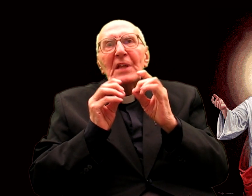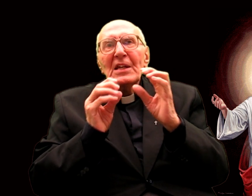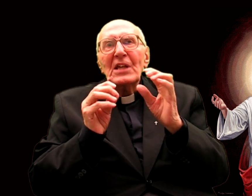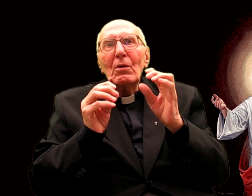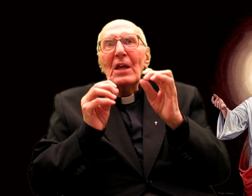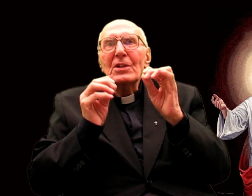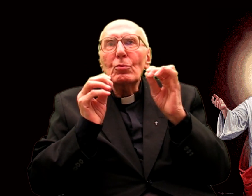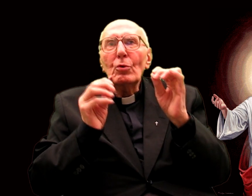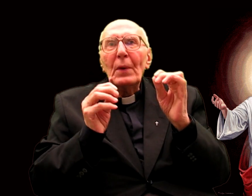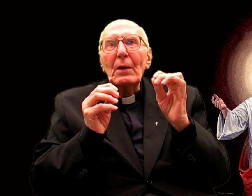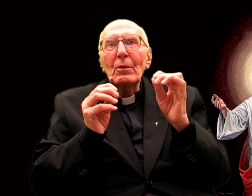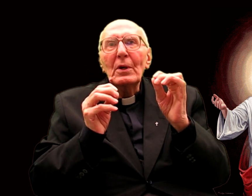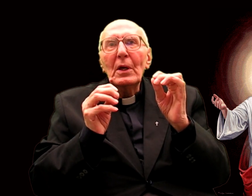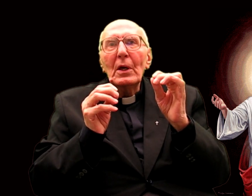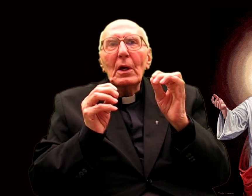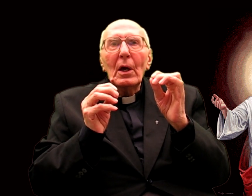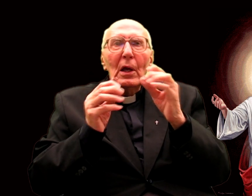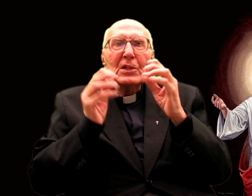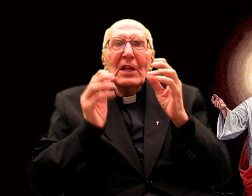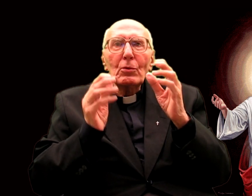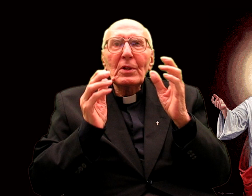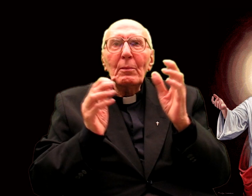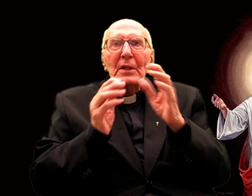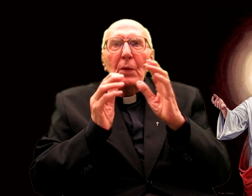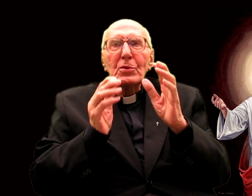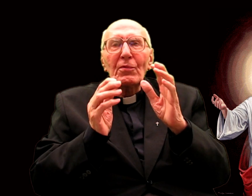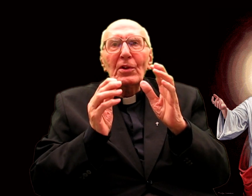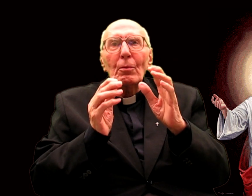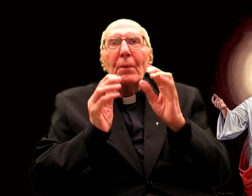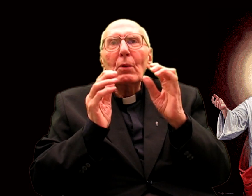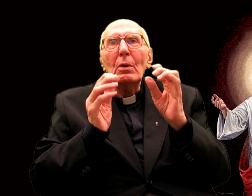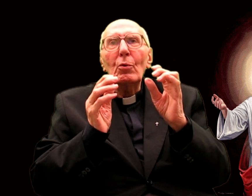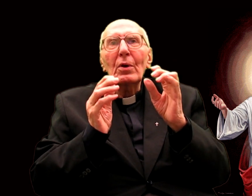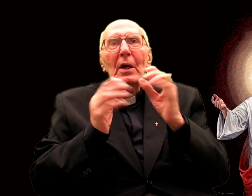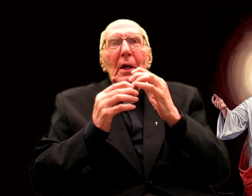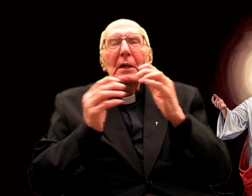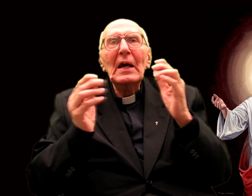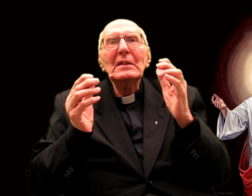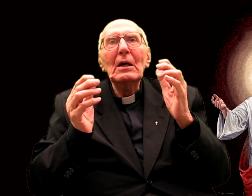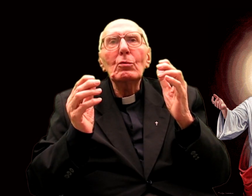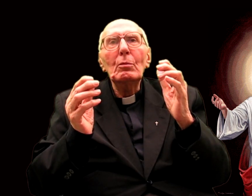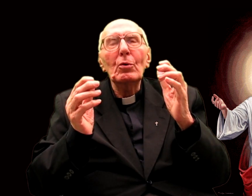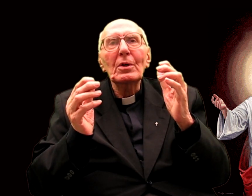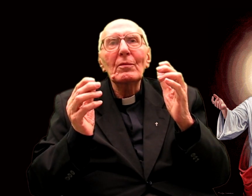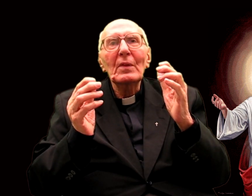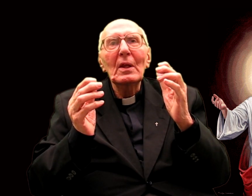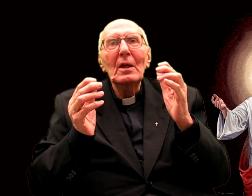but leaves it in the background, he is totally absorbed by love, love sings.